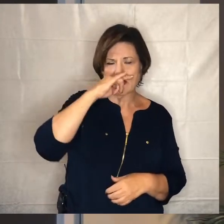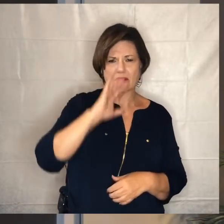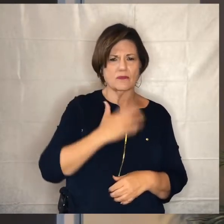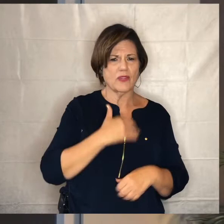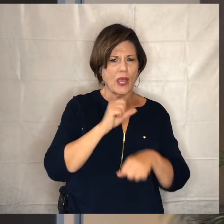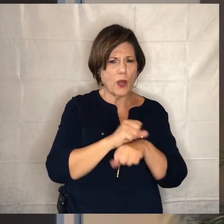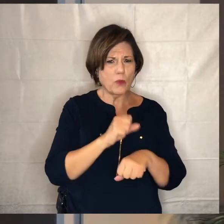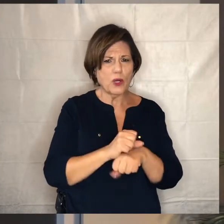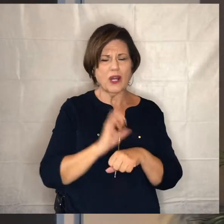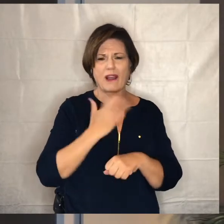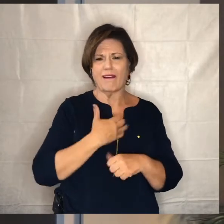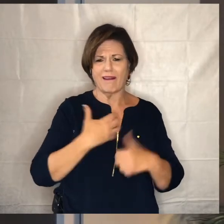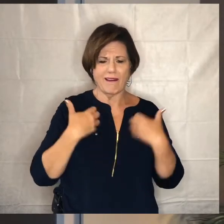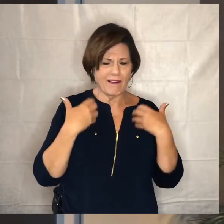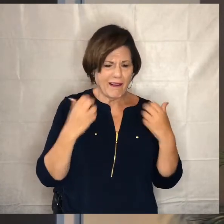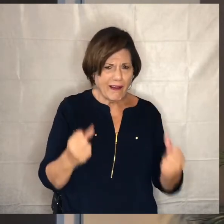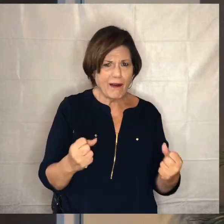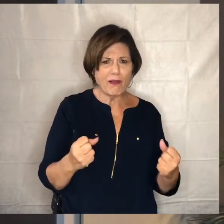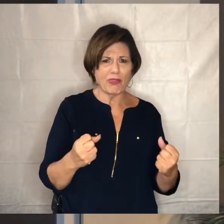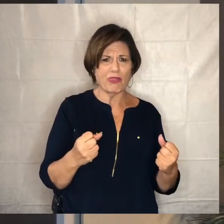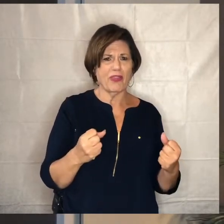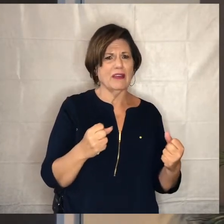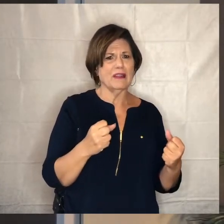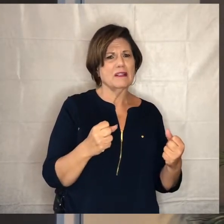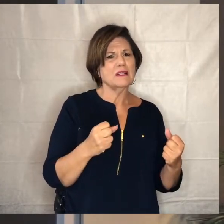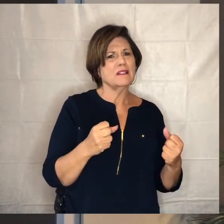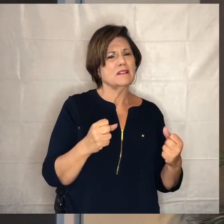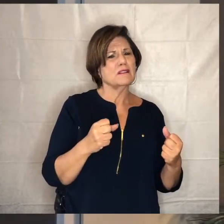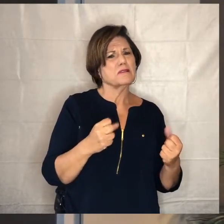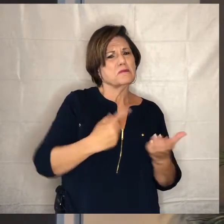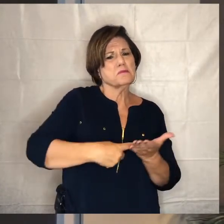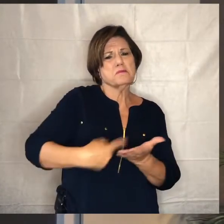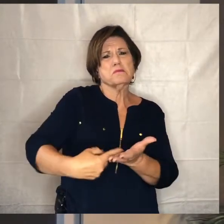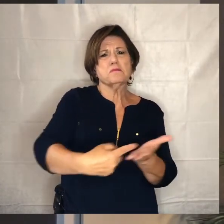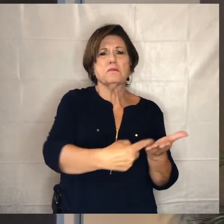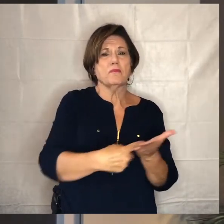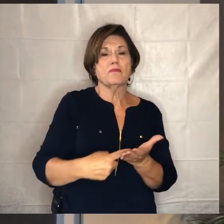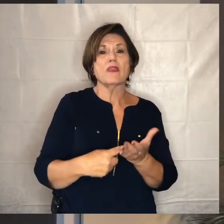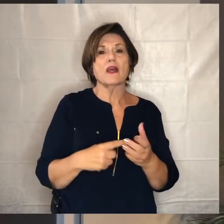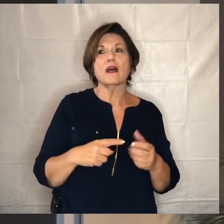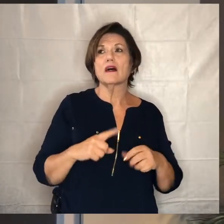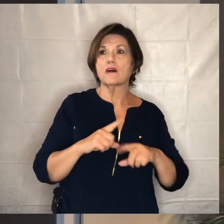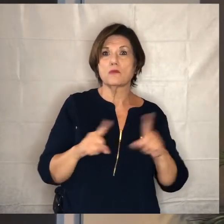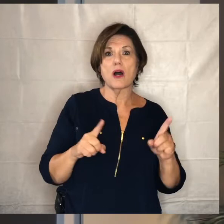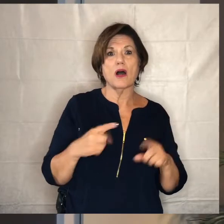physical health and any number of different other subjects but the idea is we're going to ask the hard